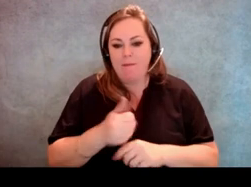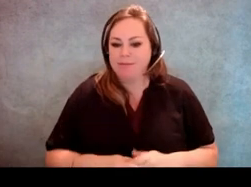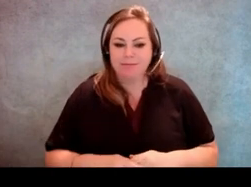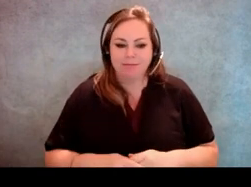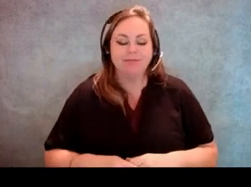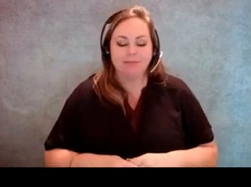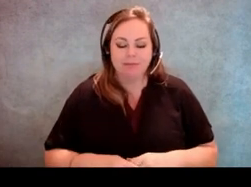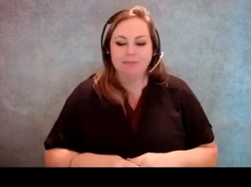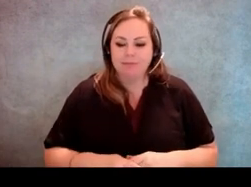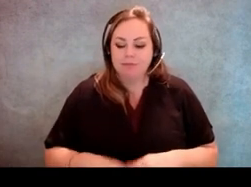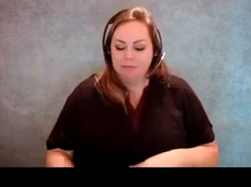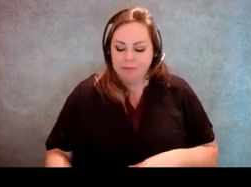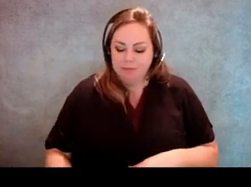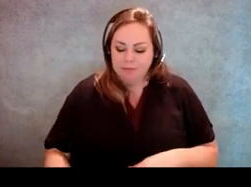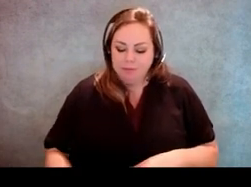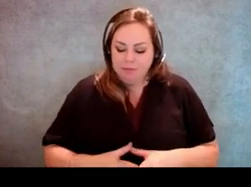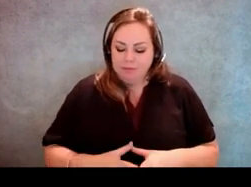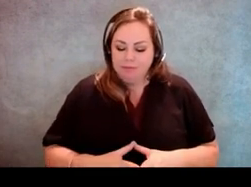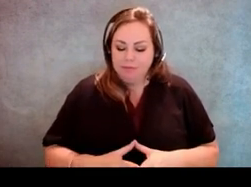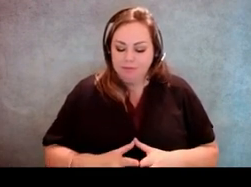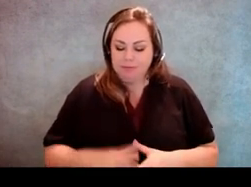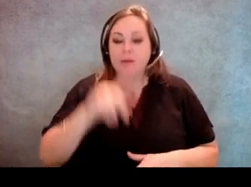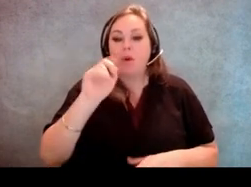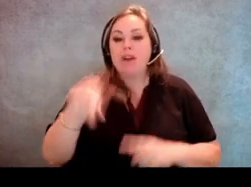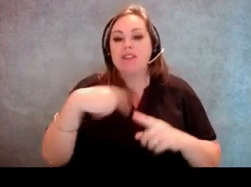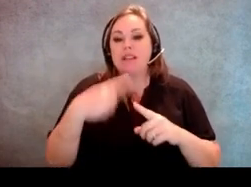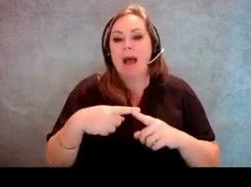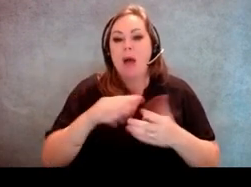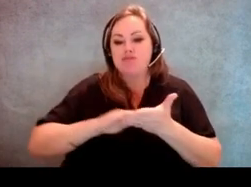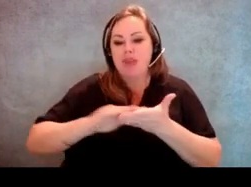[Host] Okay so we had a couple of questions about braille.